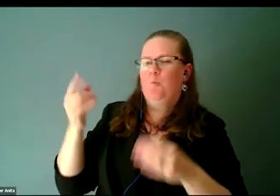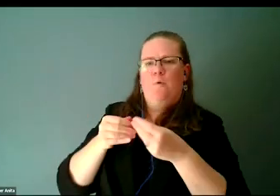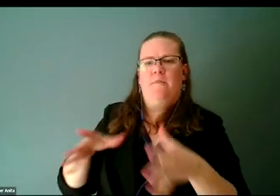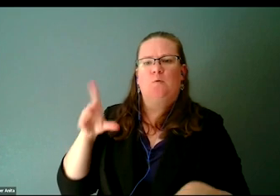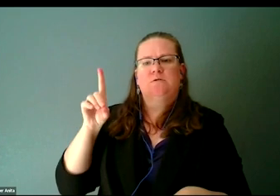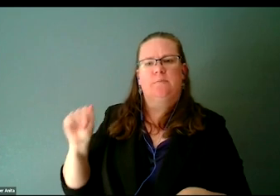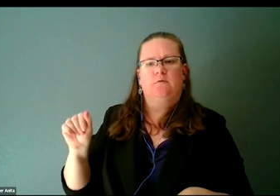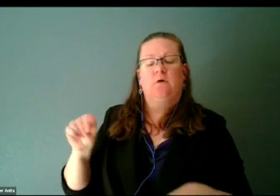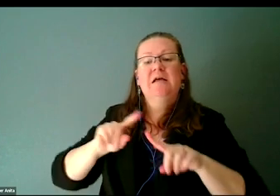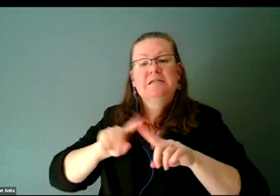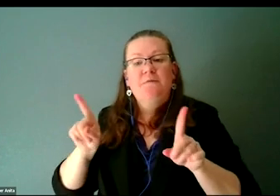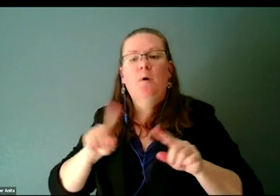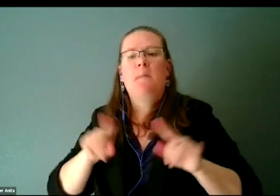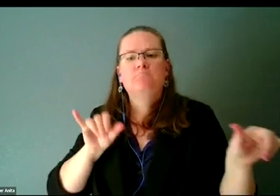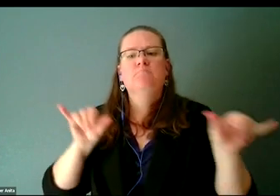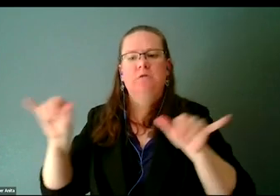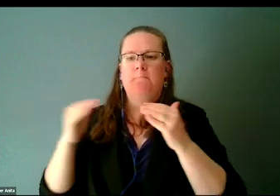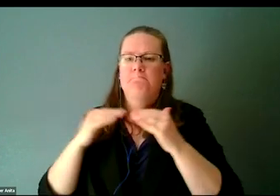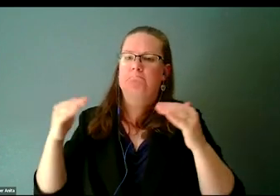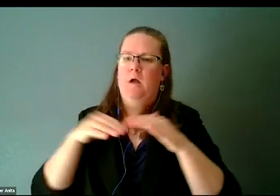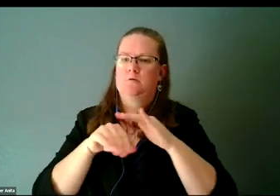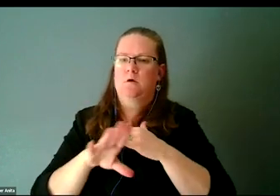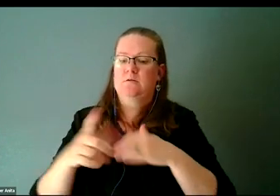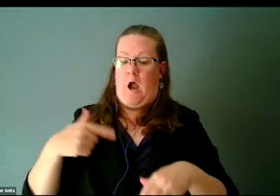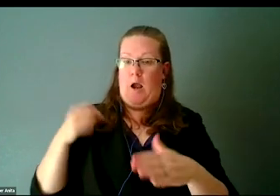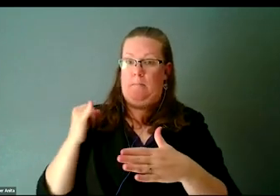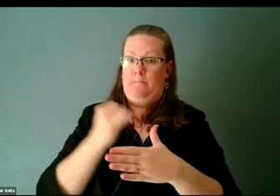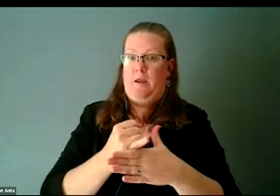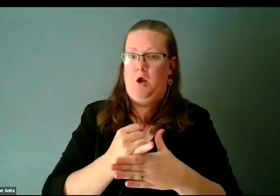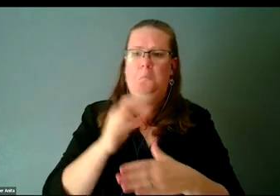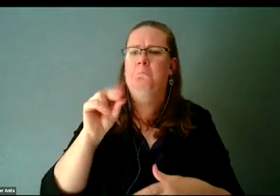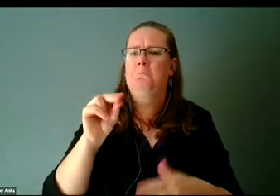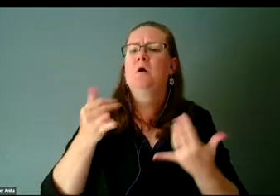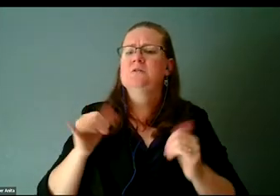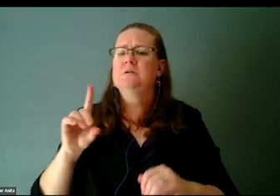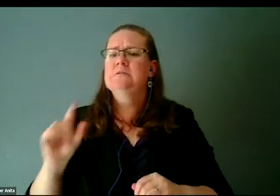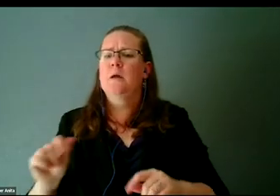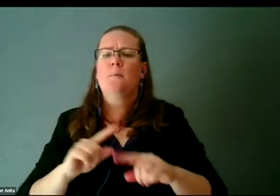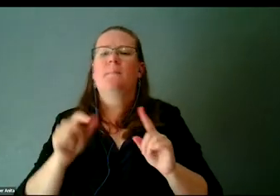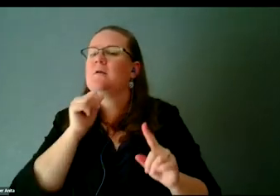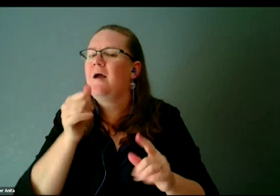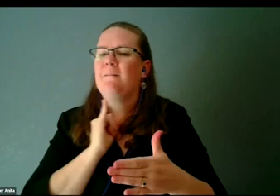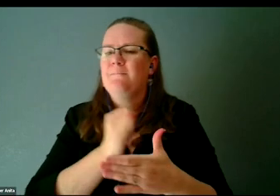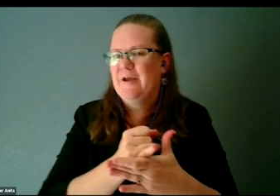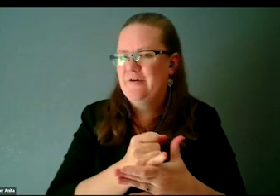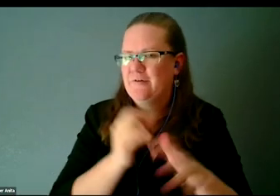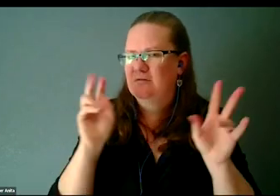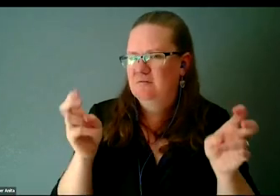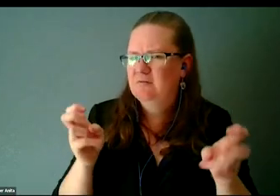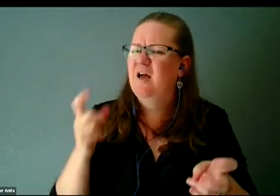I am no longer impaired, though I am still disabled. I think it's really important that we talk about what disability is